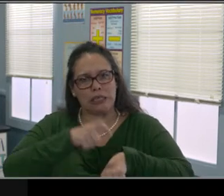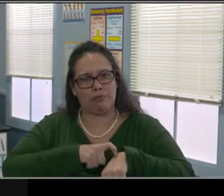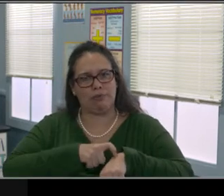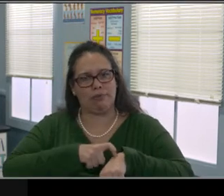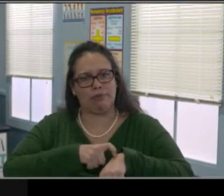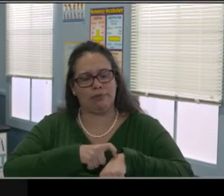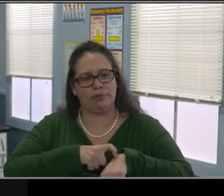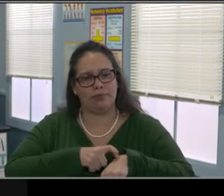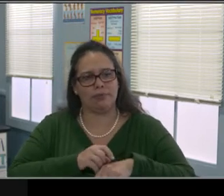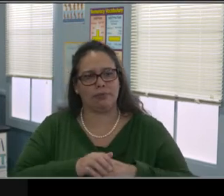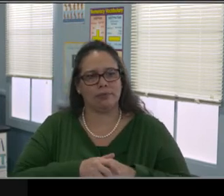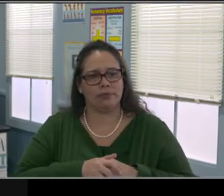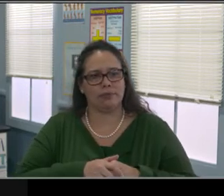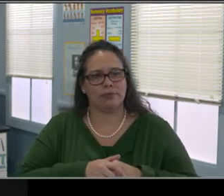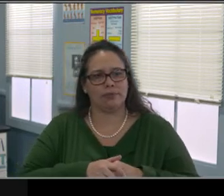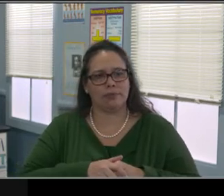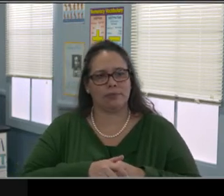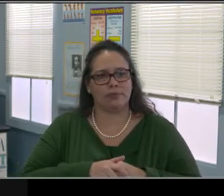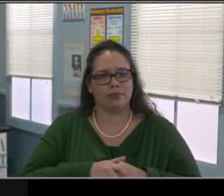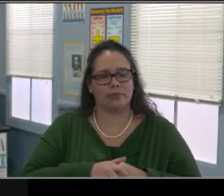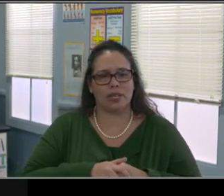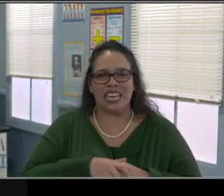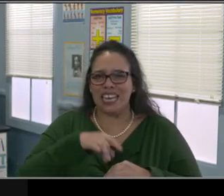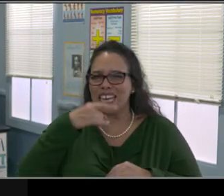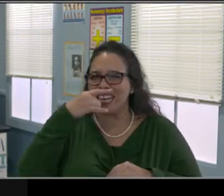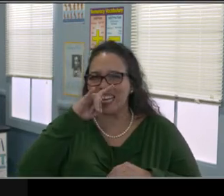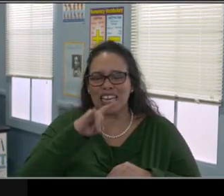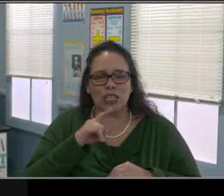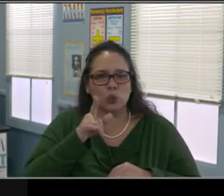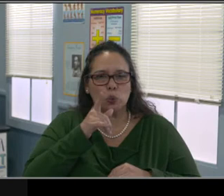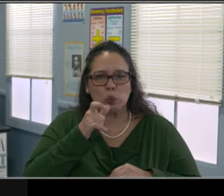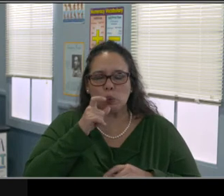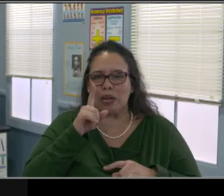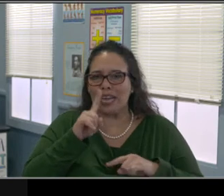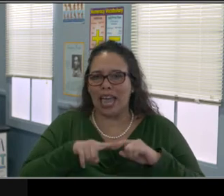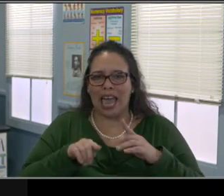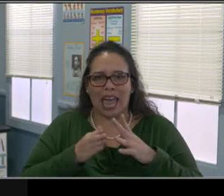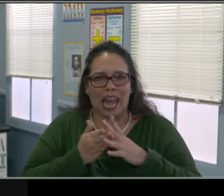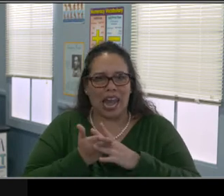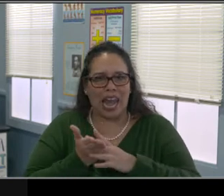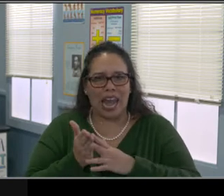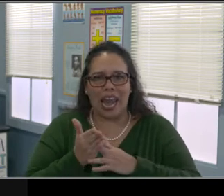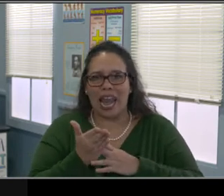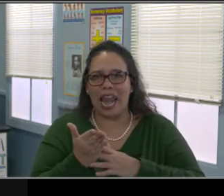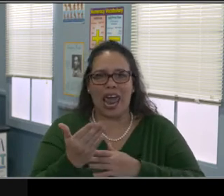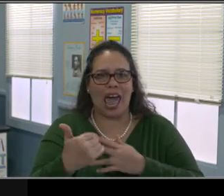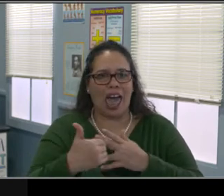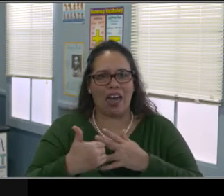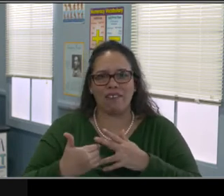So it's not that the schools or teachers or educators or school psychologists were not providing the services